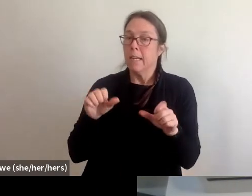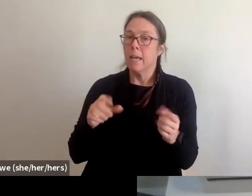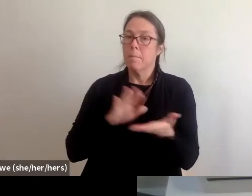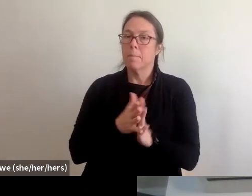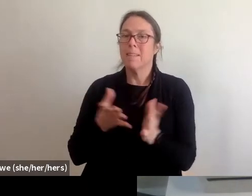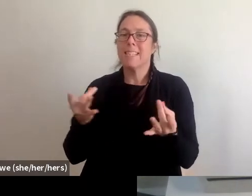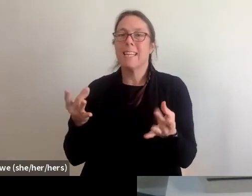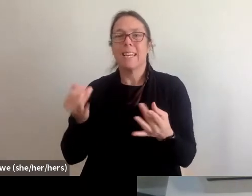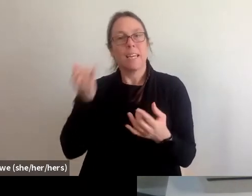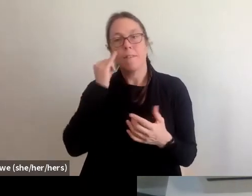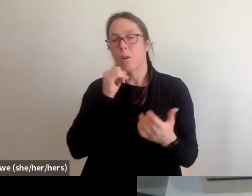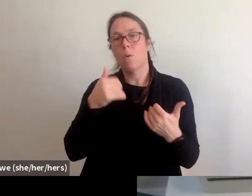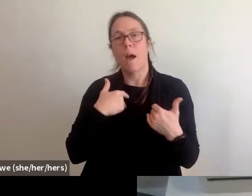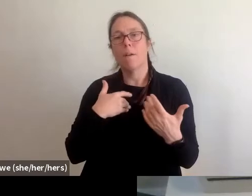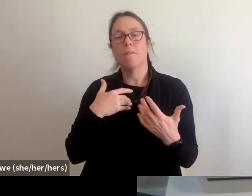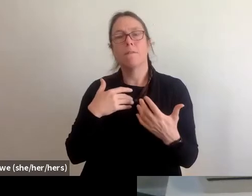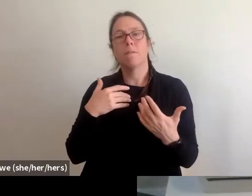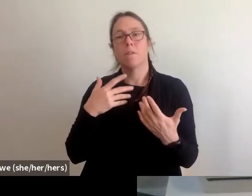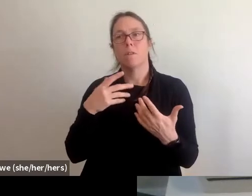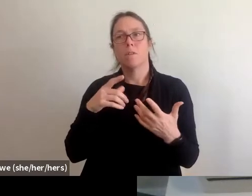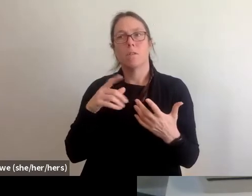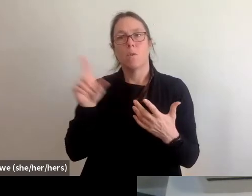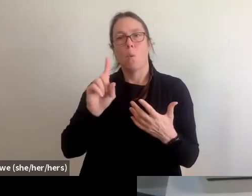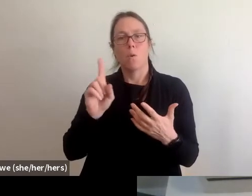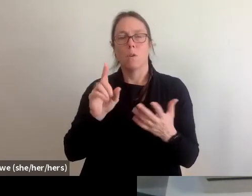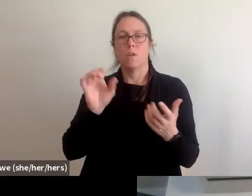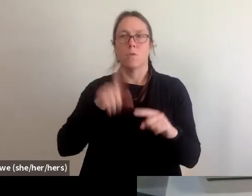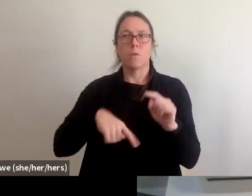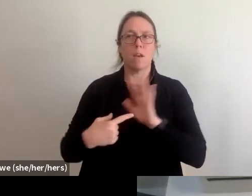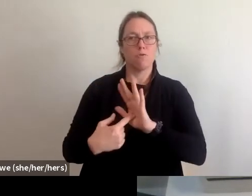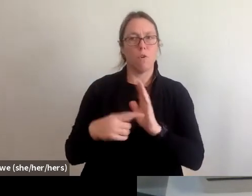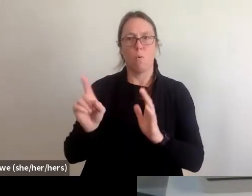source of income discrimination can oftentimes increase after a disaster.